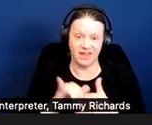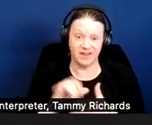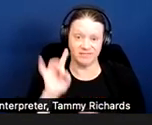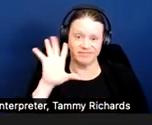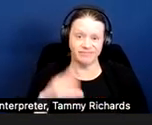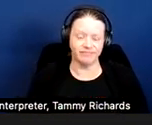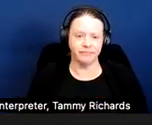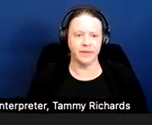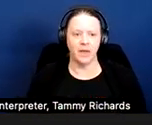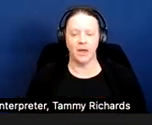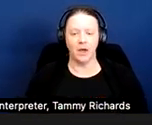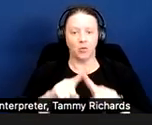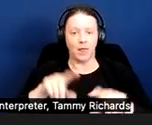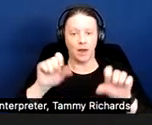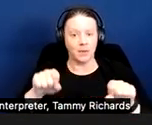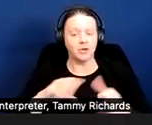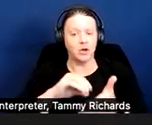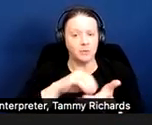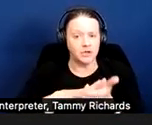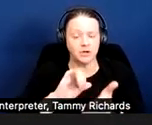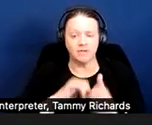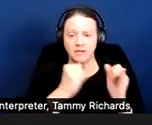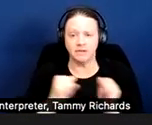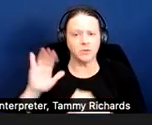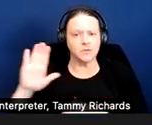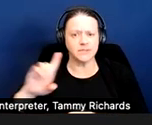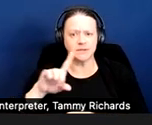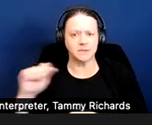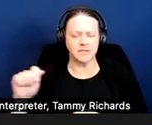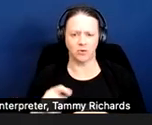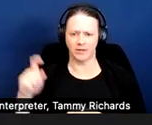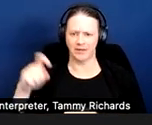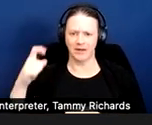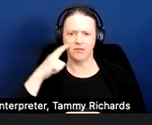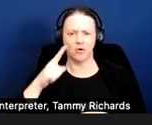Reliable documentation of an individual's disability or need for accommodation or modification